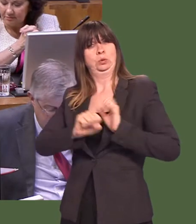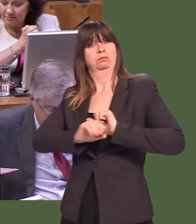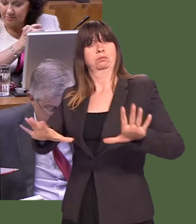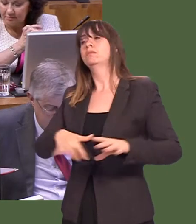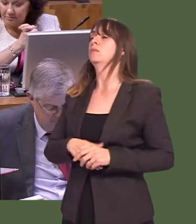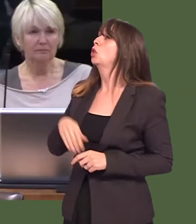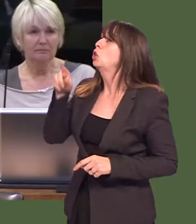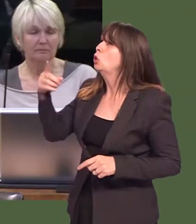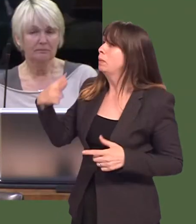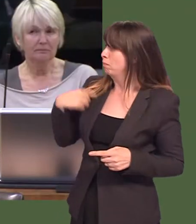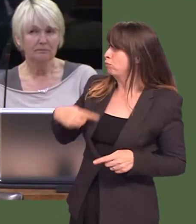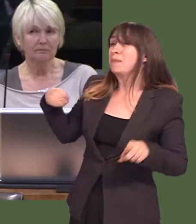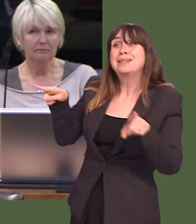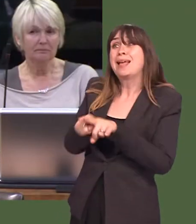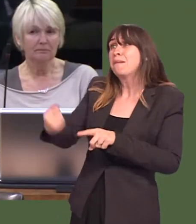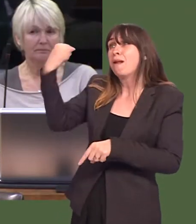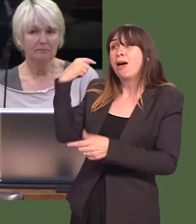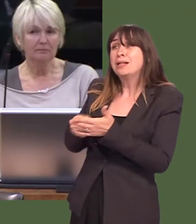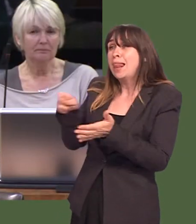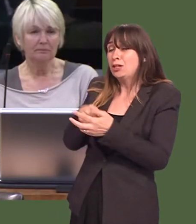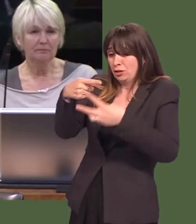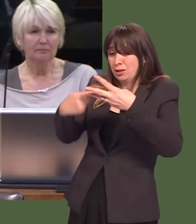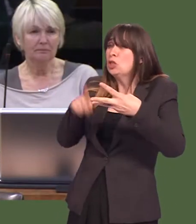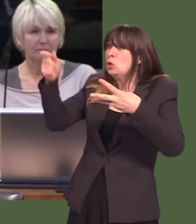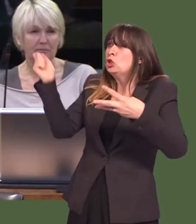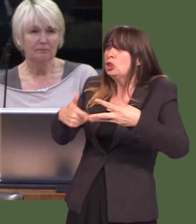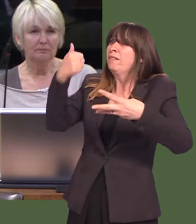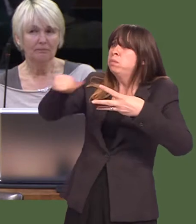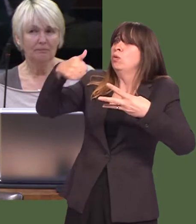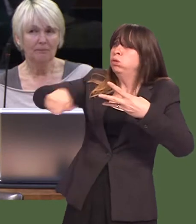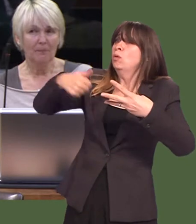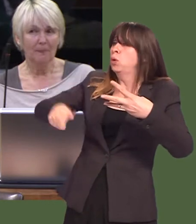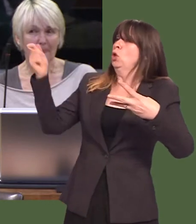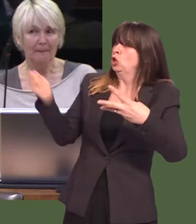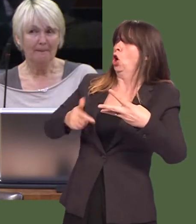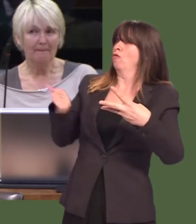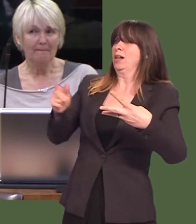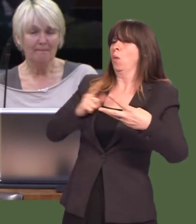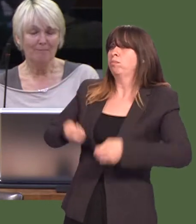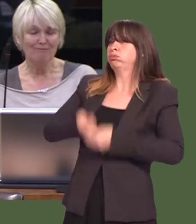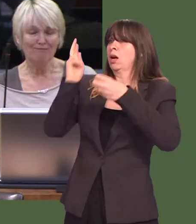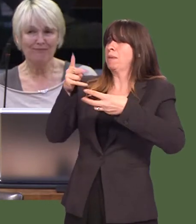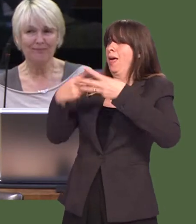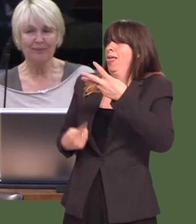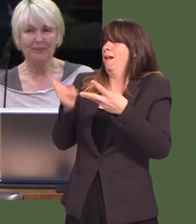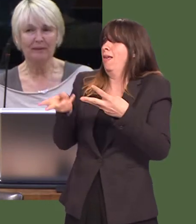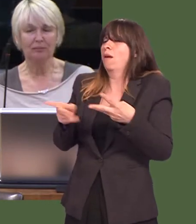Leanne Wood: They were promises you pledged before the last election. You should have already delivered on some of those pledges.